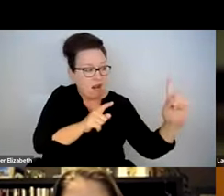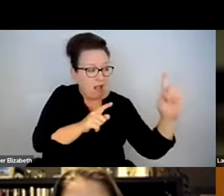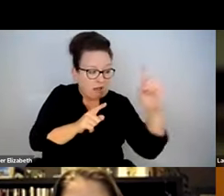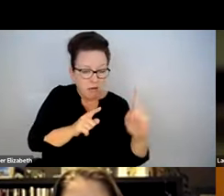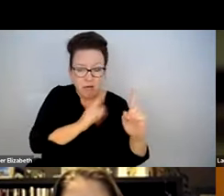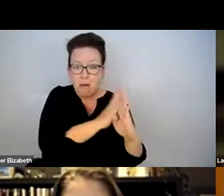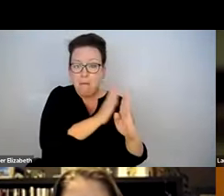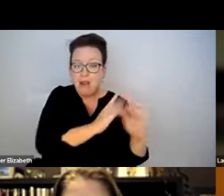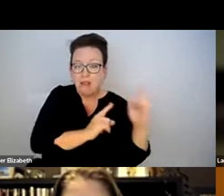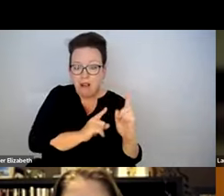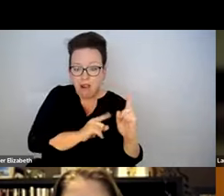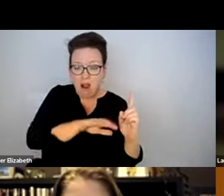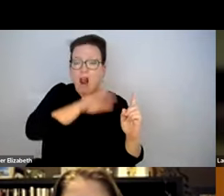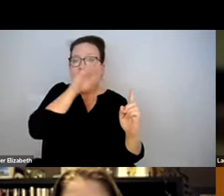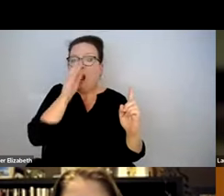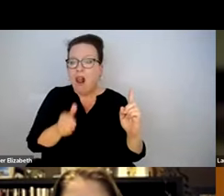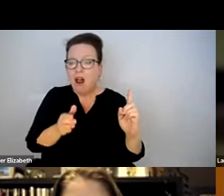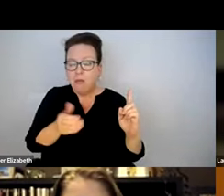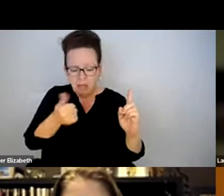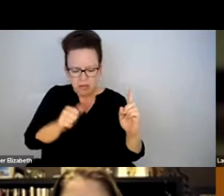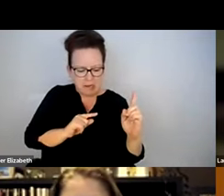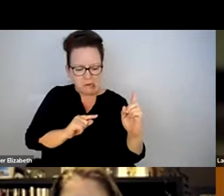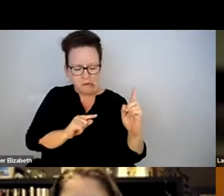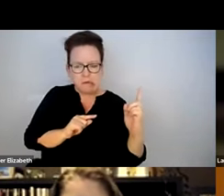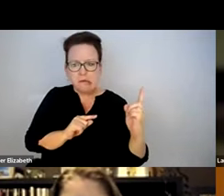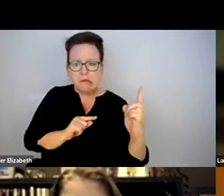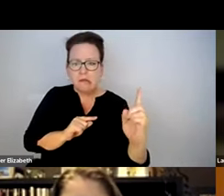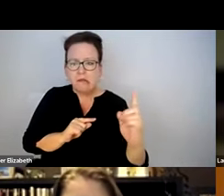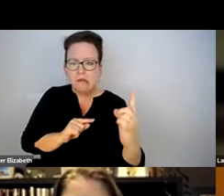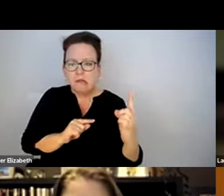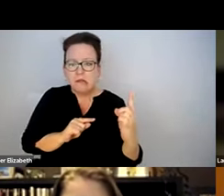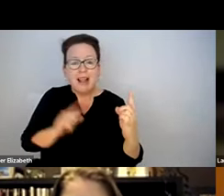WATCHED PEOPLE IN THEIR 80s WITH WALKERS TRYING TO SCRAMBLE